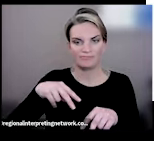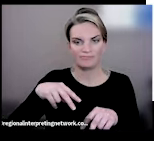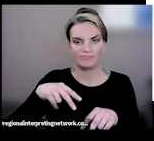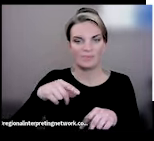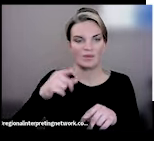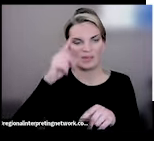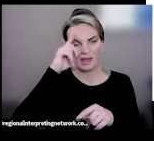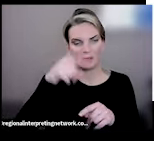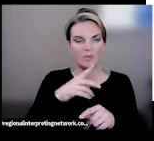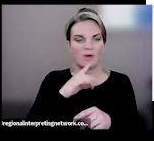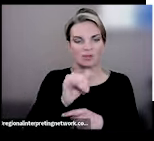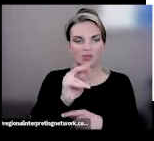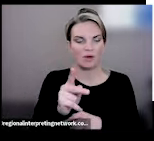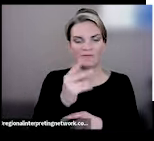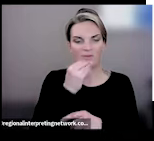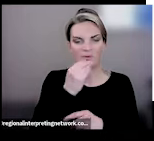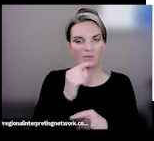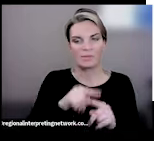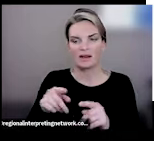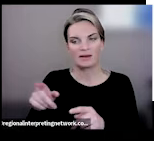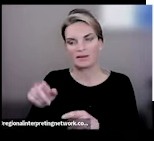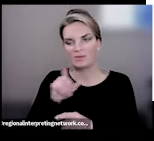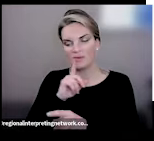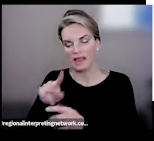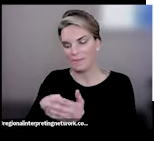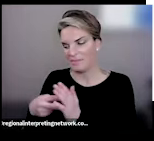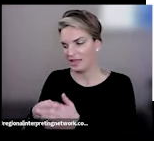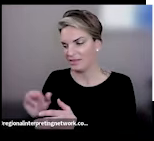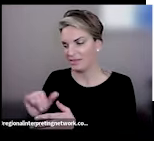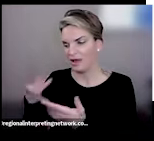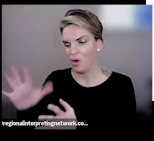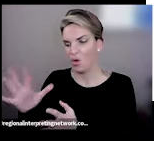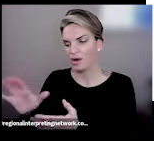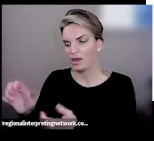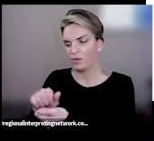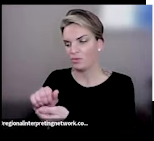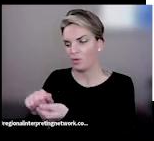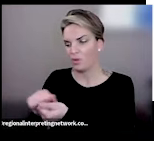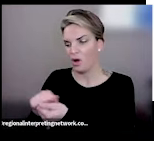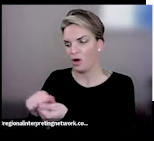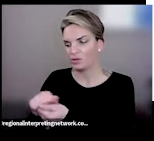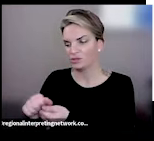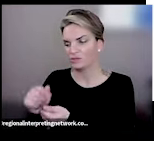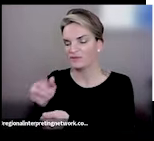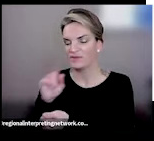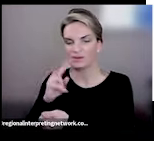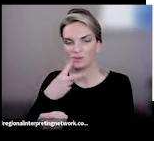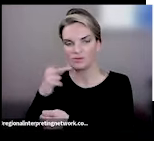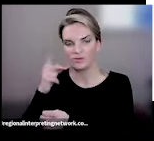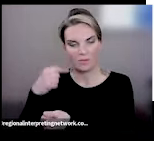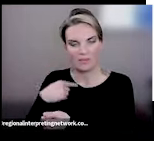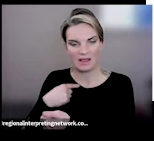talking about is pre-washed greens in order to make mealtime a little bit easier for you. The